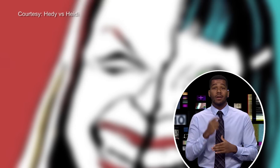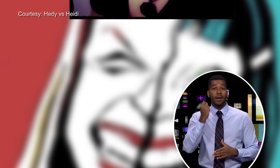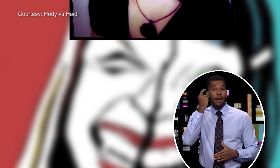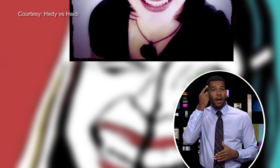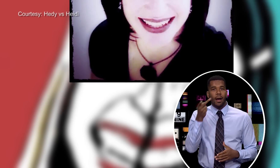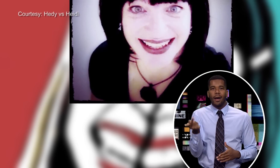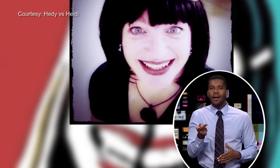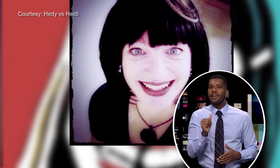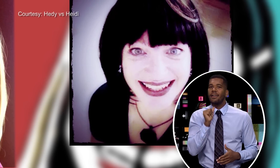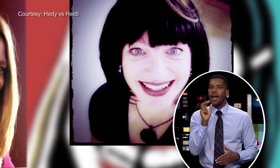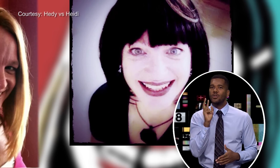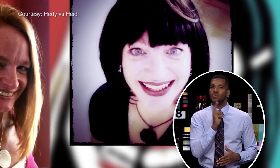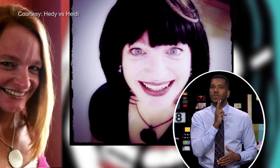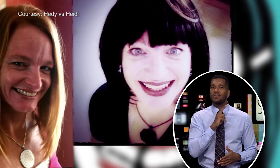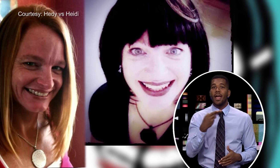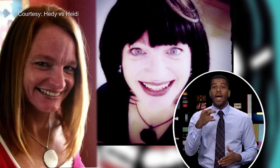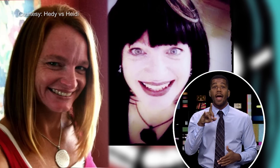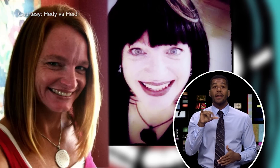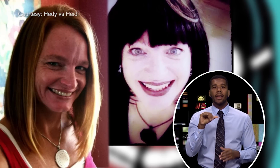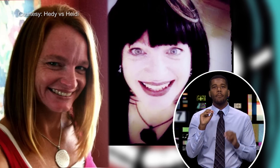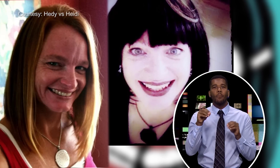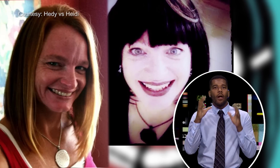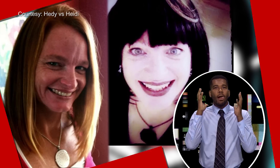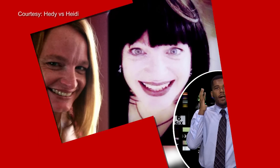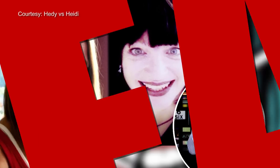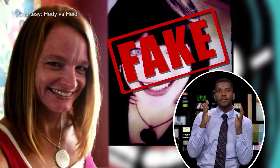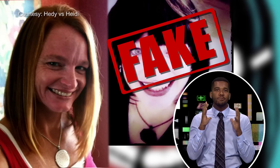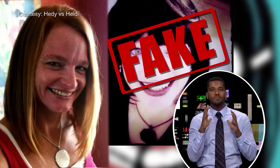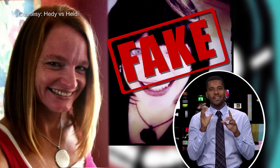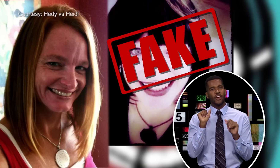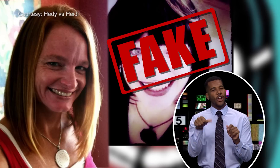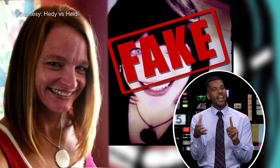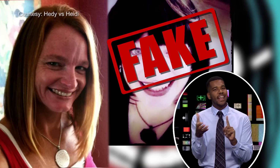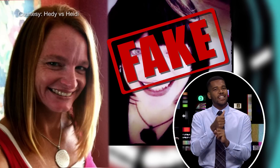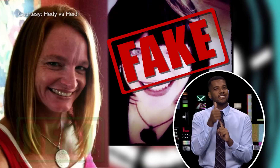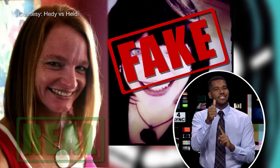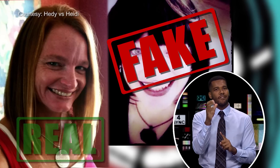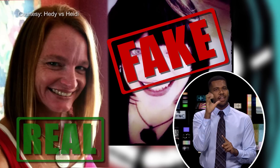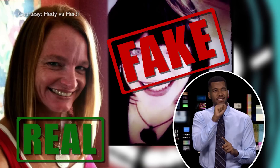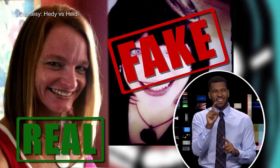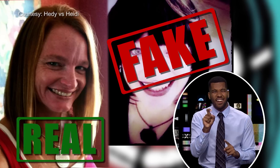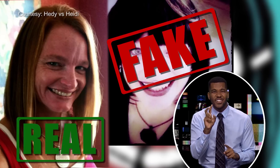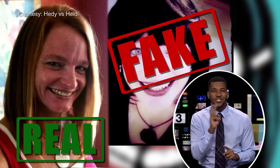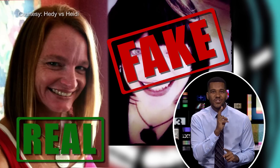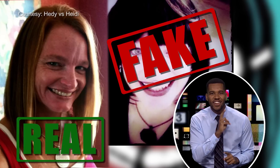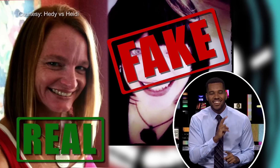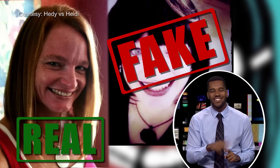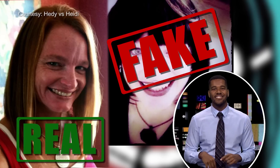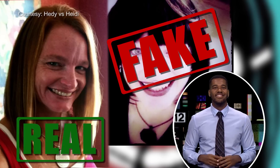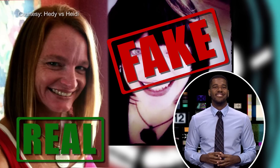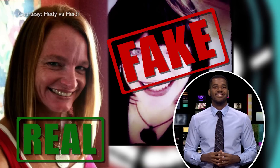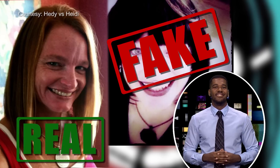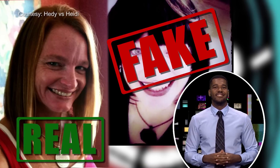They aren't actually twins, but when Heidi puts on that wig you might find yourself guessing.